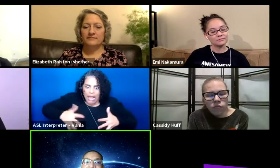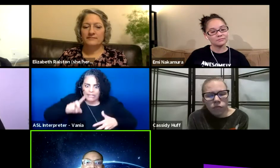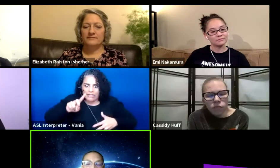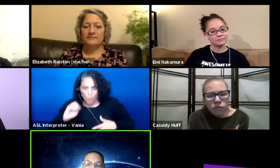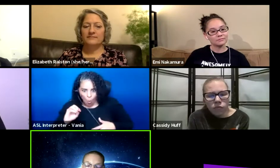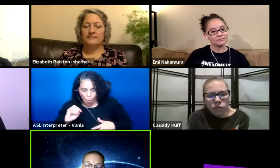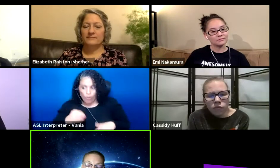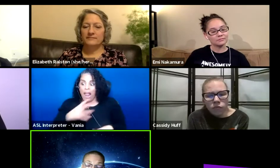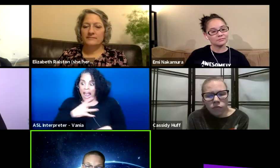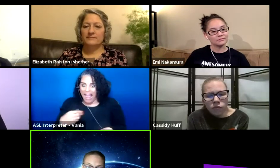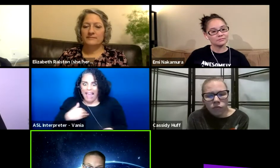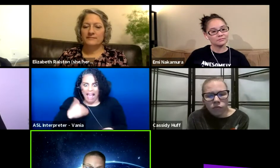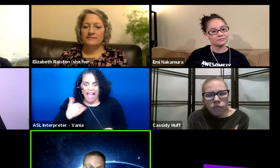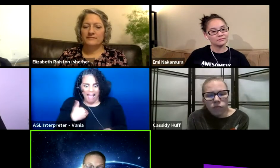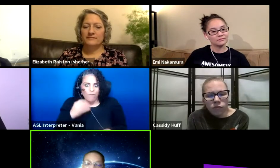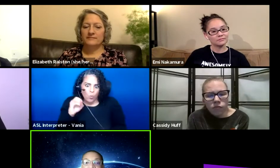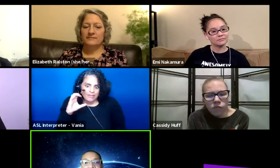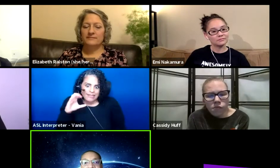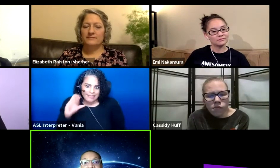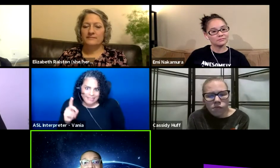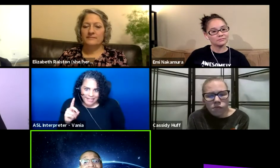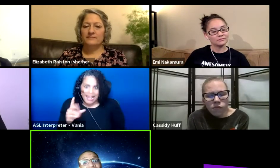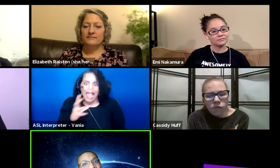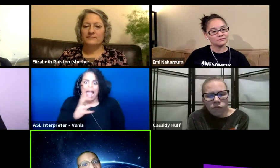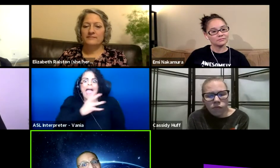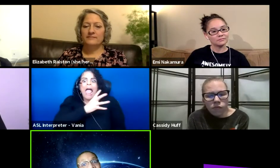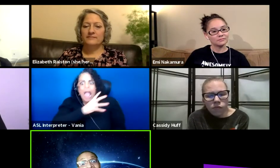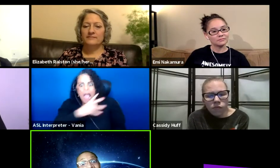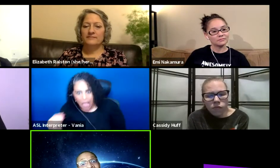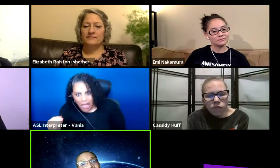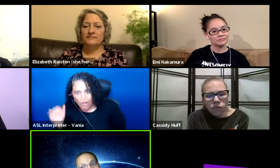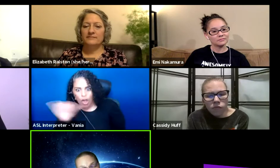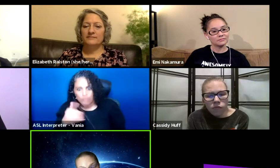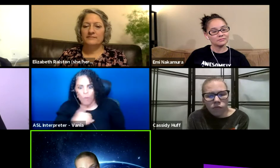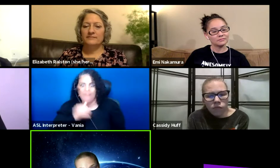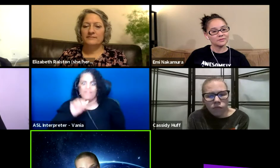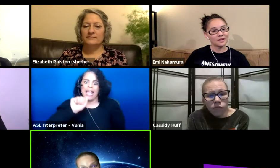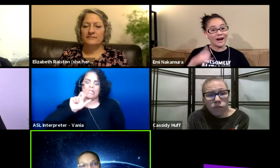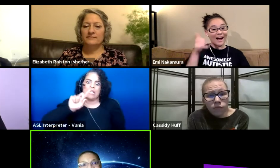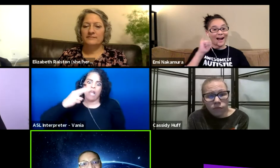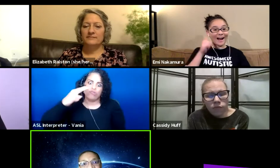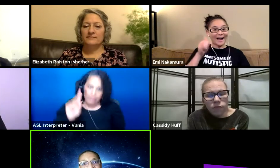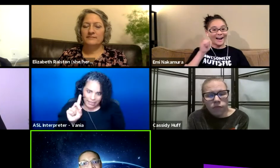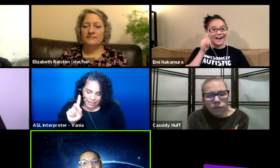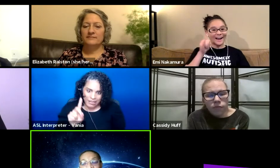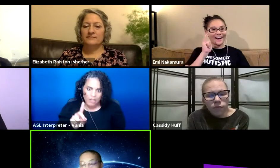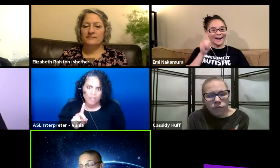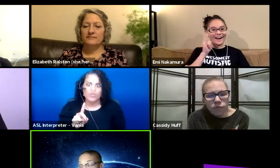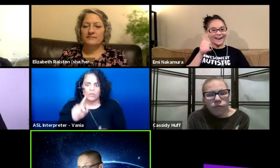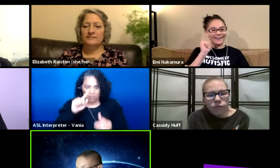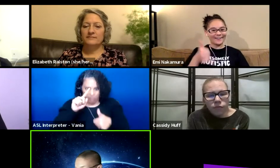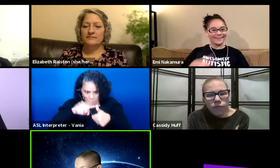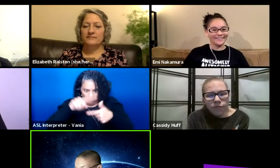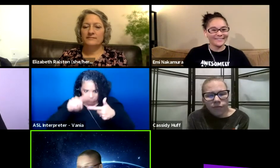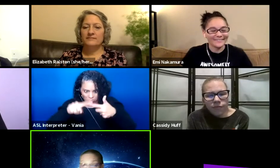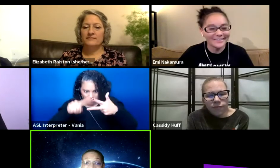and I have OCD and I also have ADHD, so it's like, okay, you know?